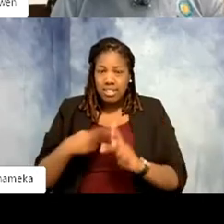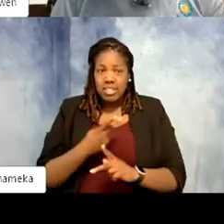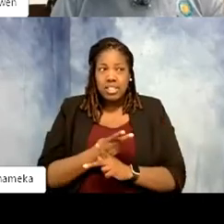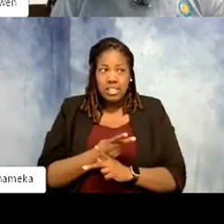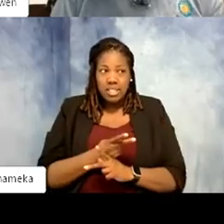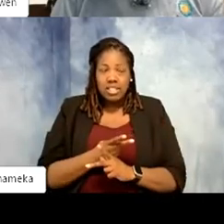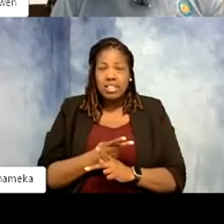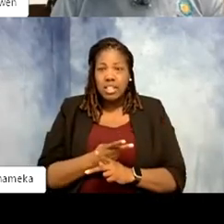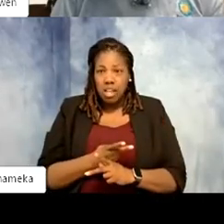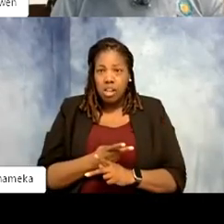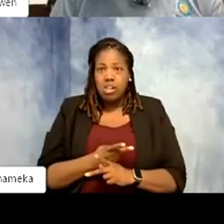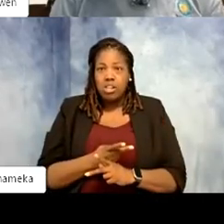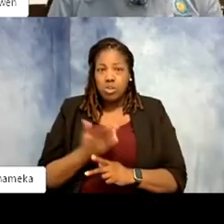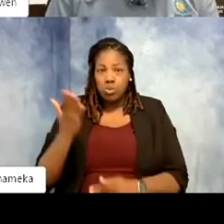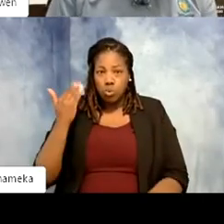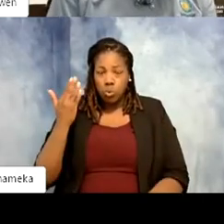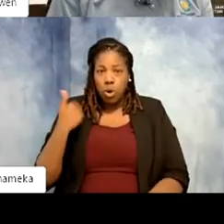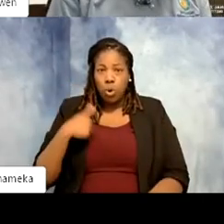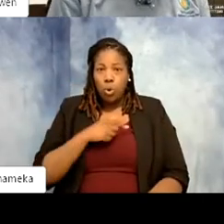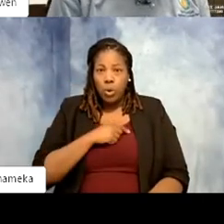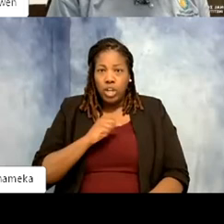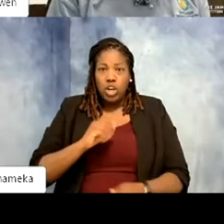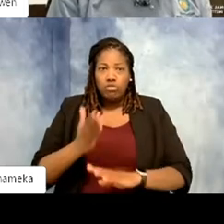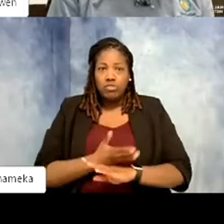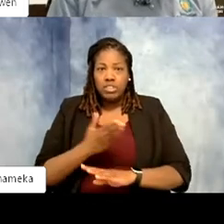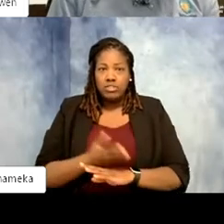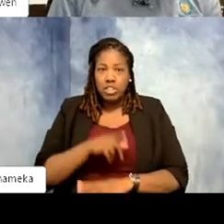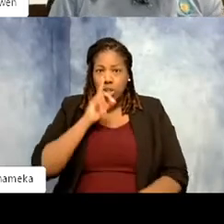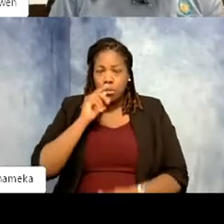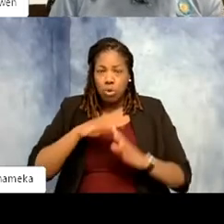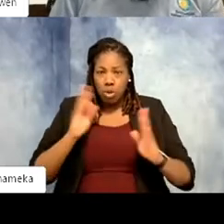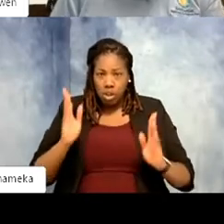Which is why we are redoing the bird house. You can see here's this great before and what will